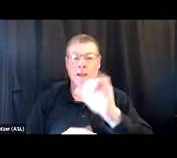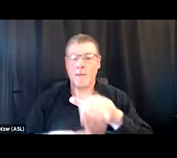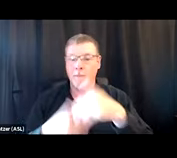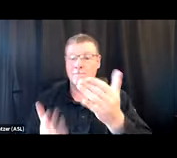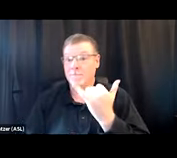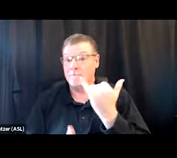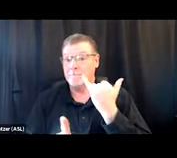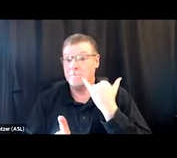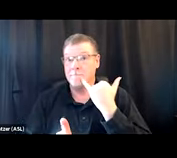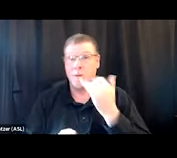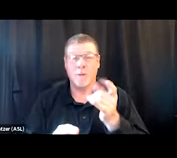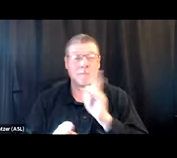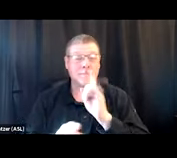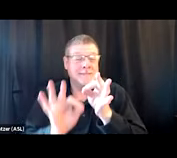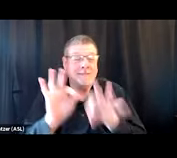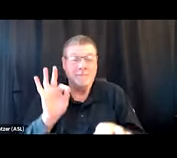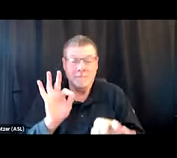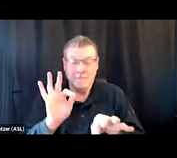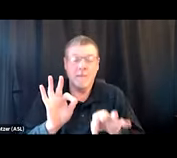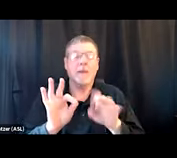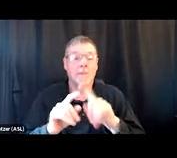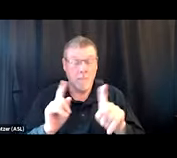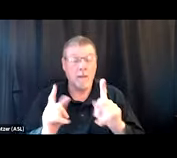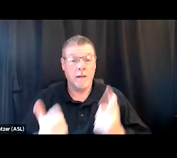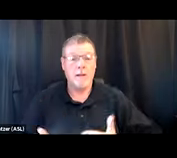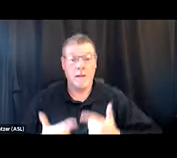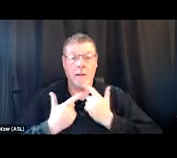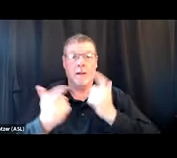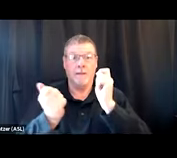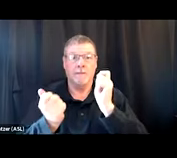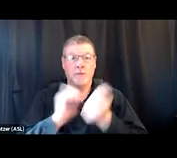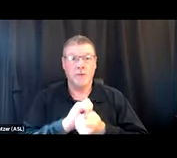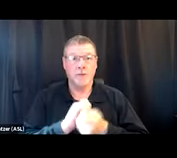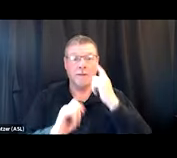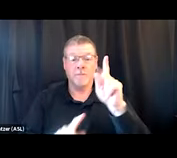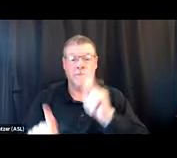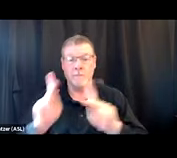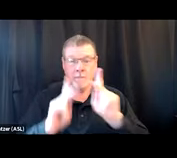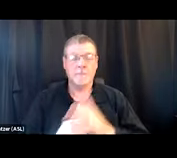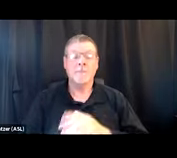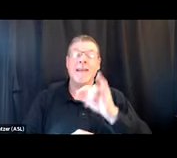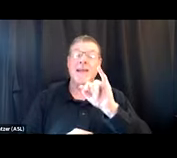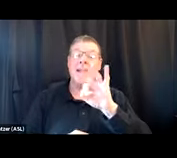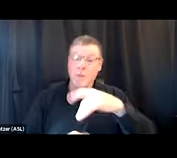It feels simple, but could be life-changing for people. And if you have a brick-and-mortar location,